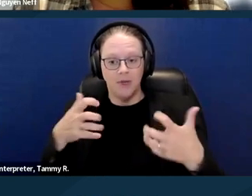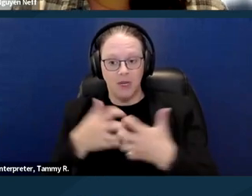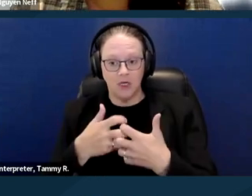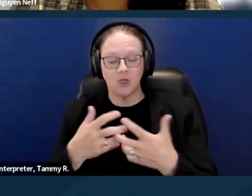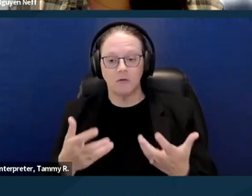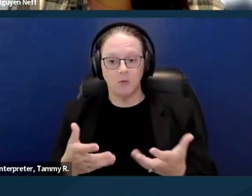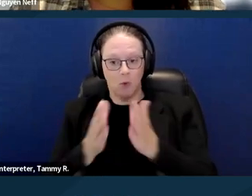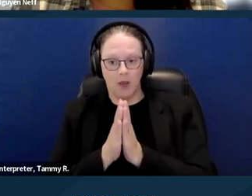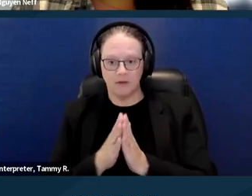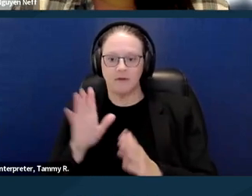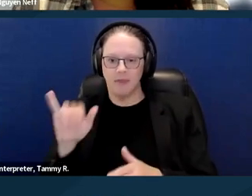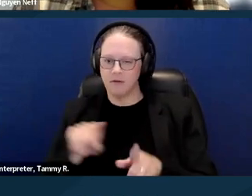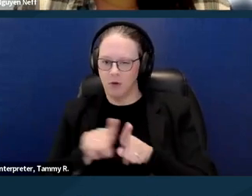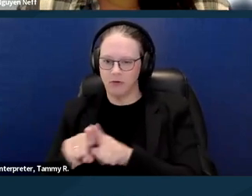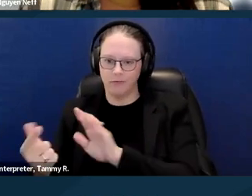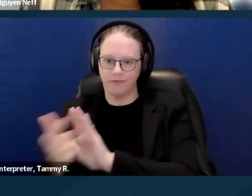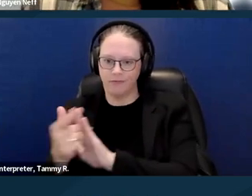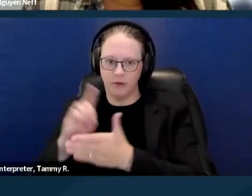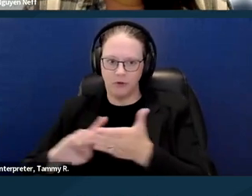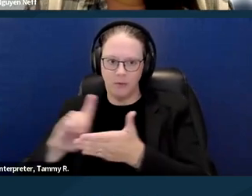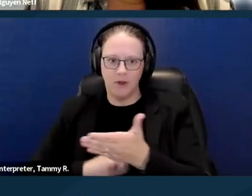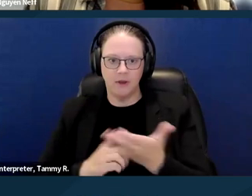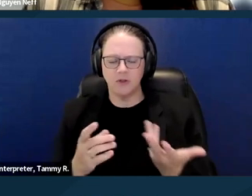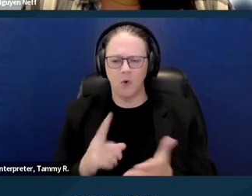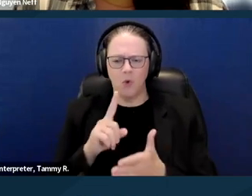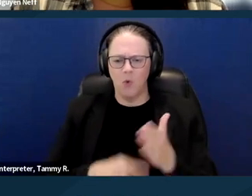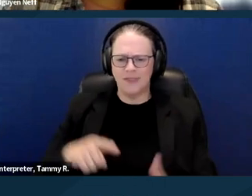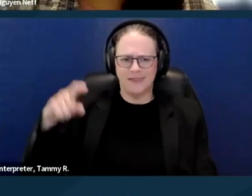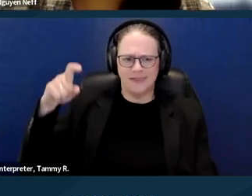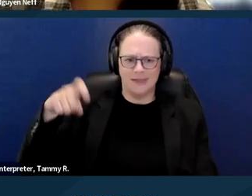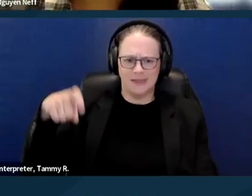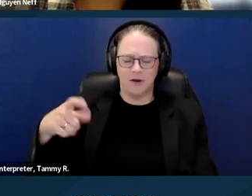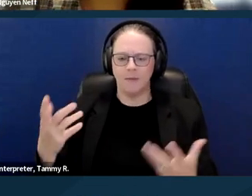So what is considered necessary in this context? So necessary is something that might change